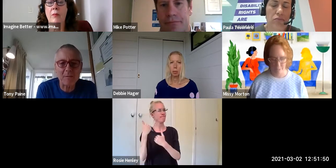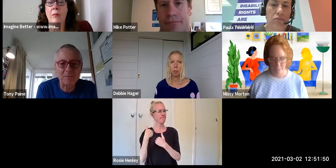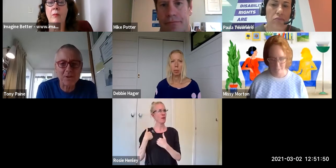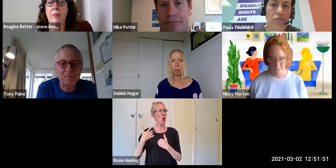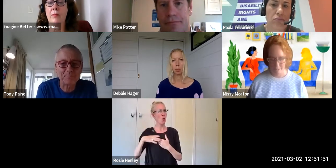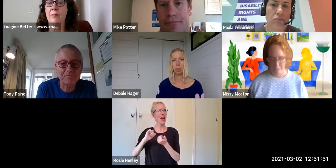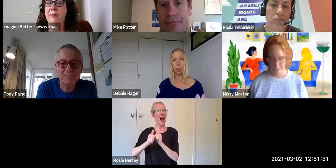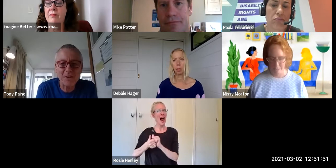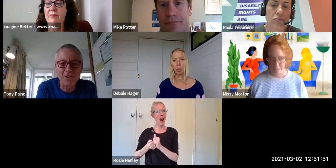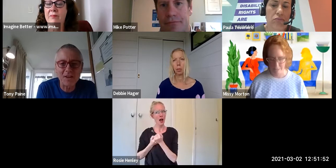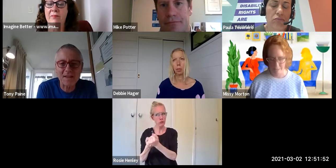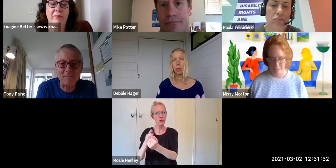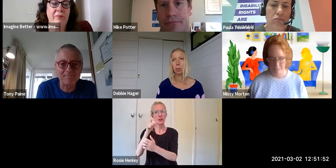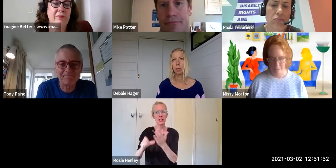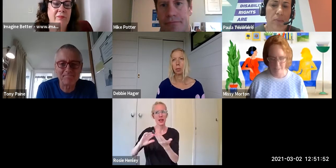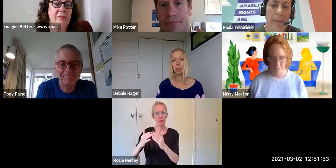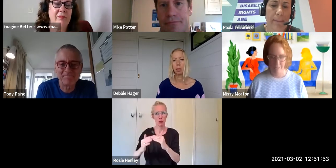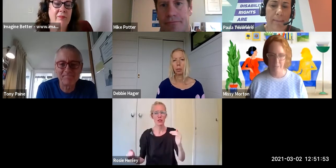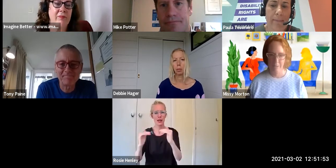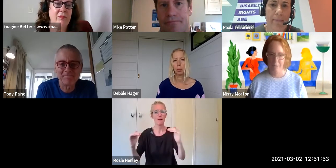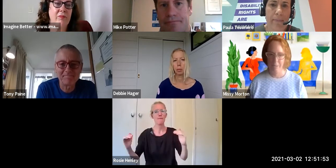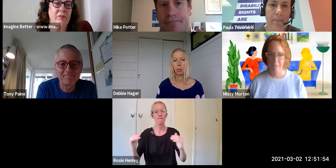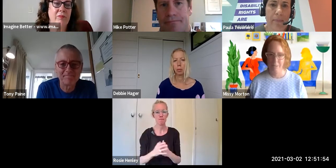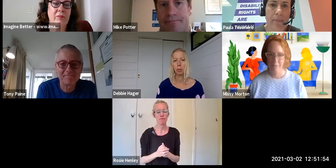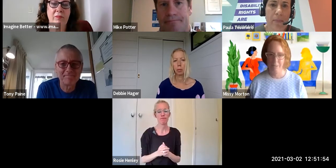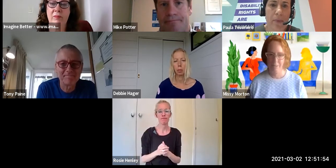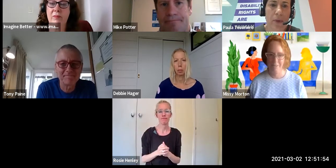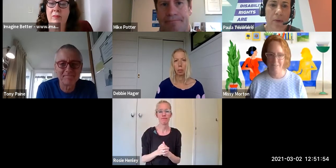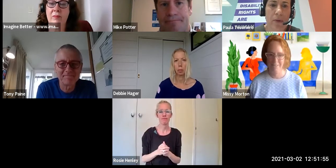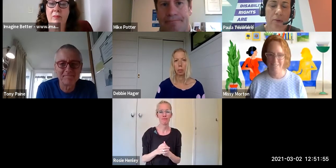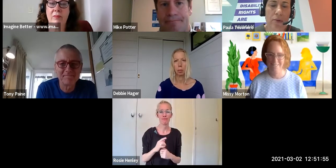up so, good luck! Start